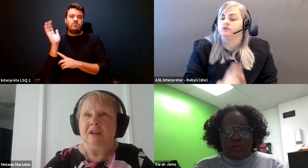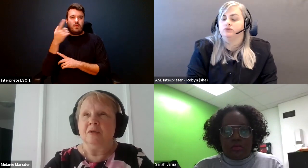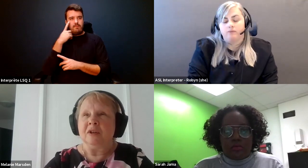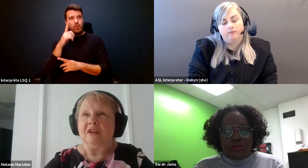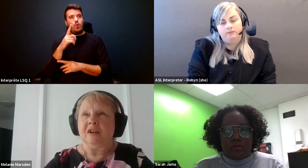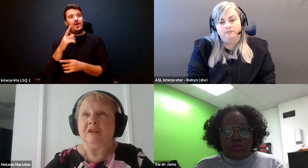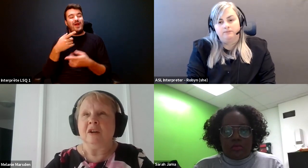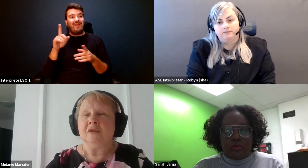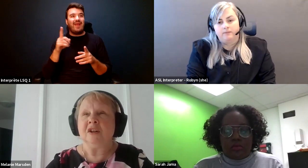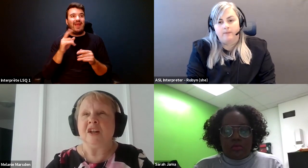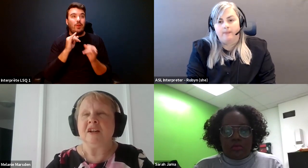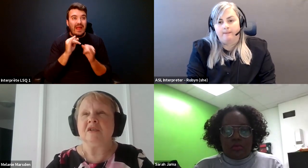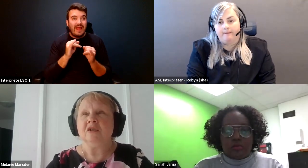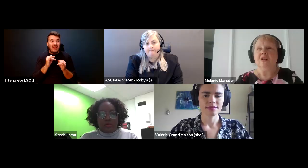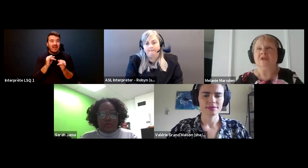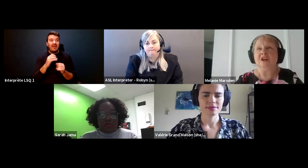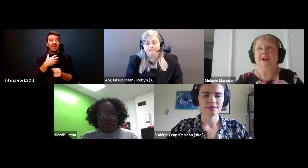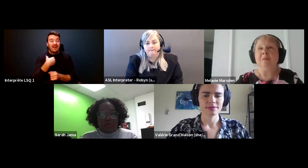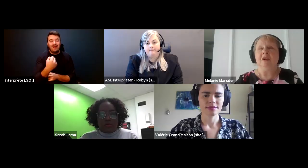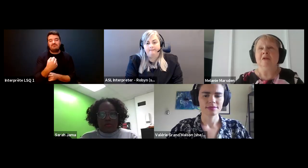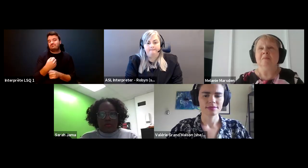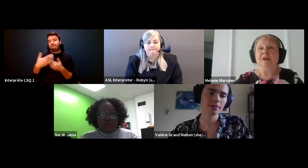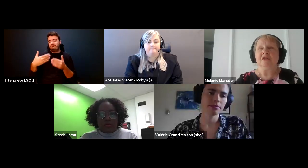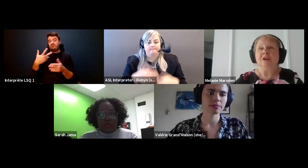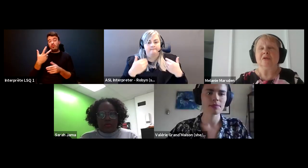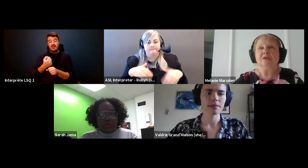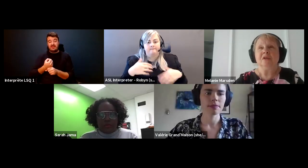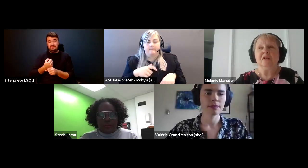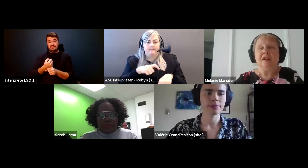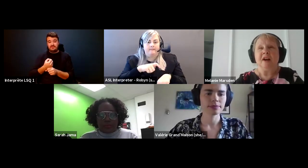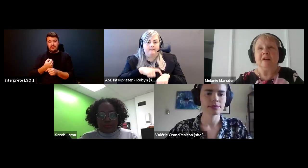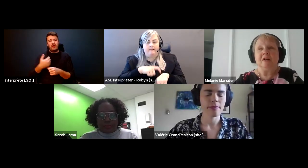Melanie Marsden: You know it, it not only takes a long time, but it's also that.